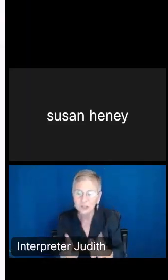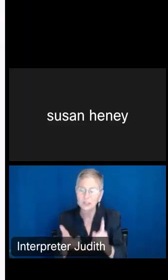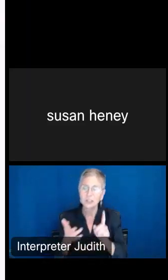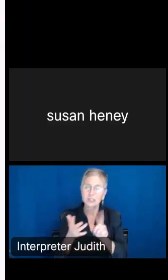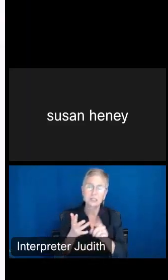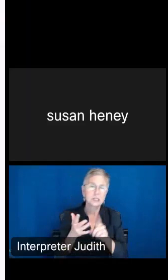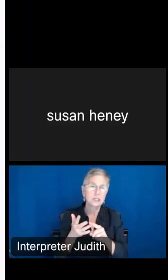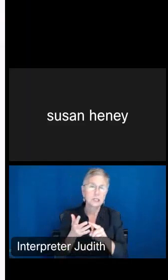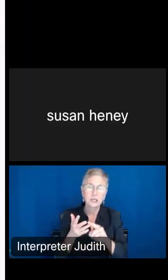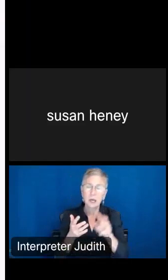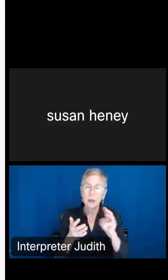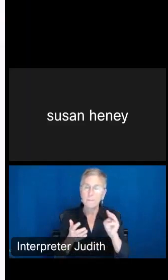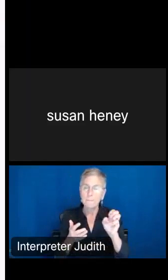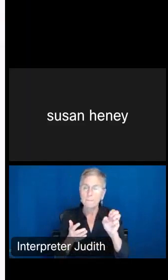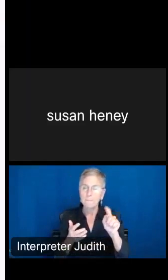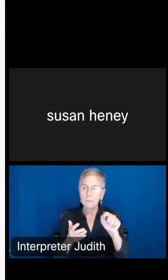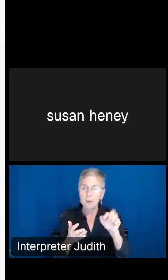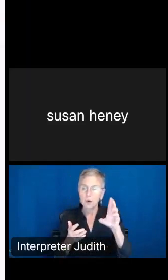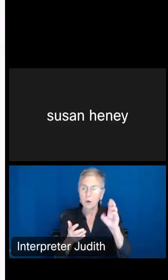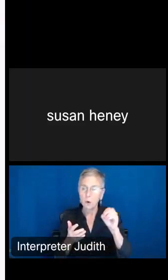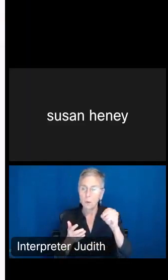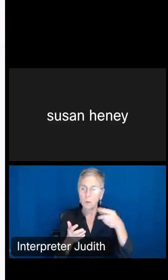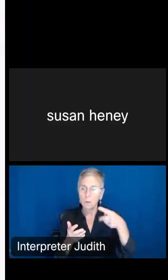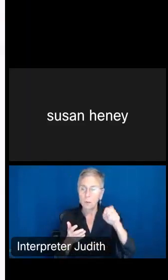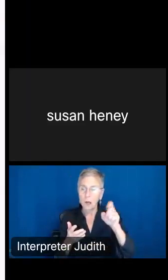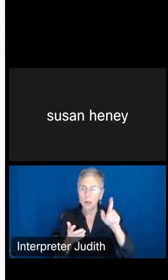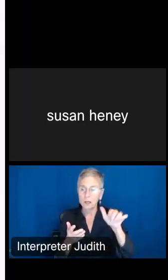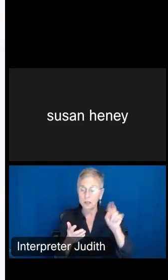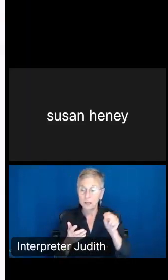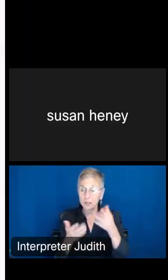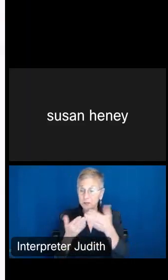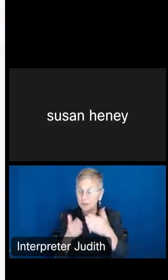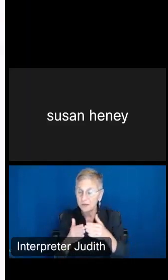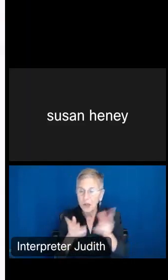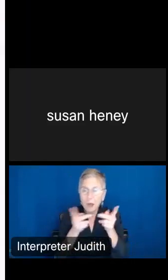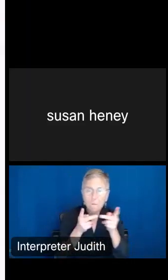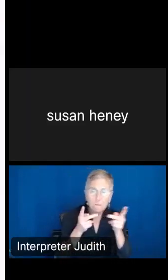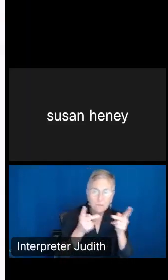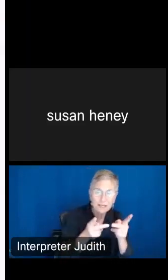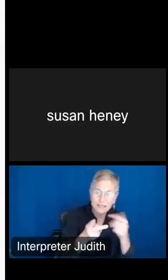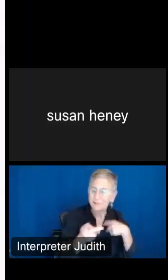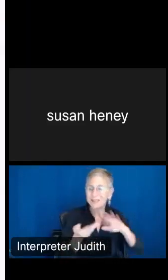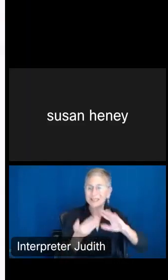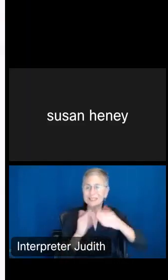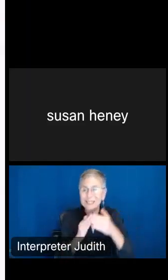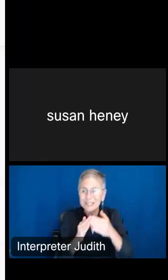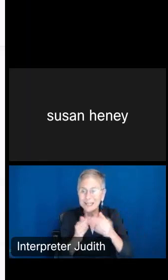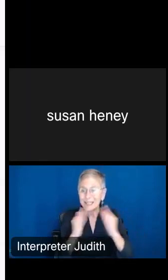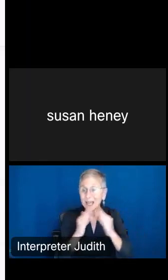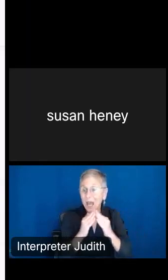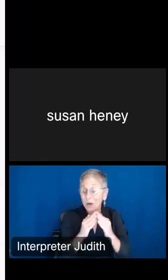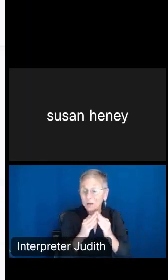divisions. You have -- places for us this just means cities, towns, townships. Then